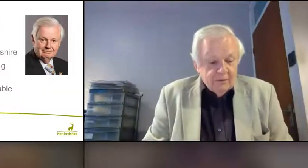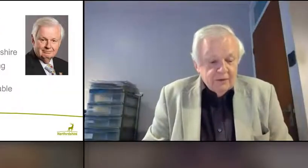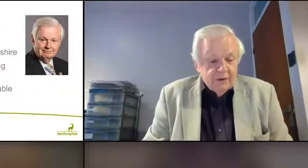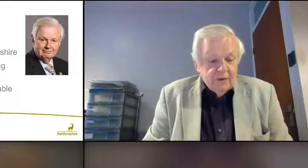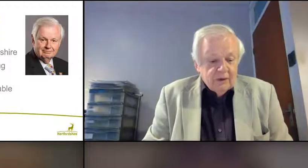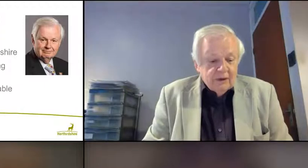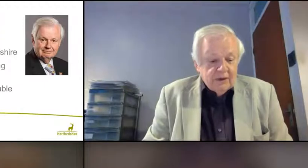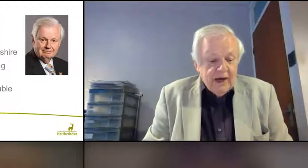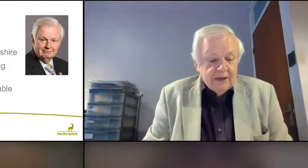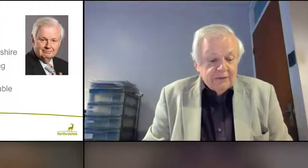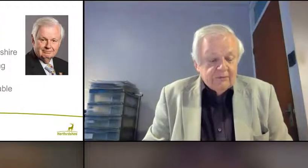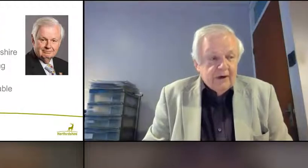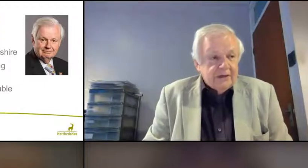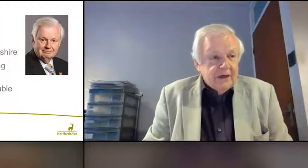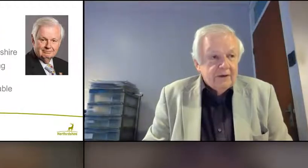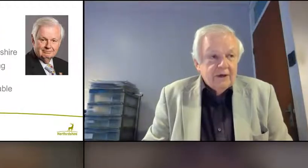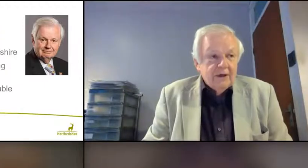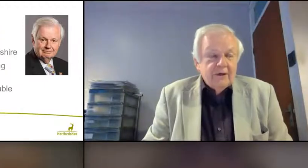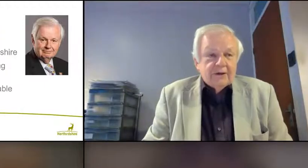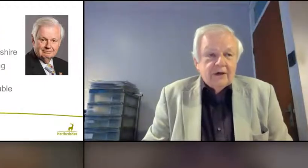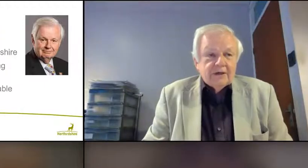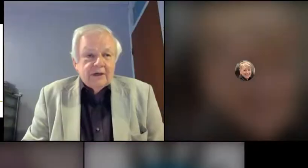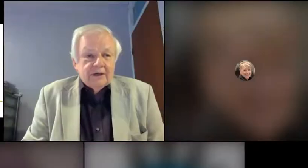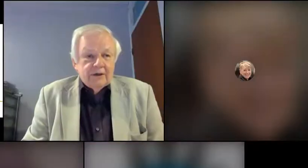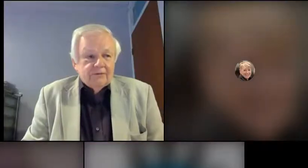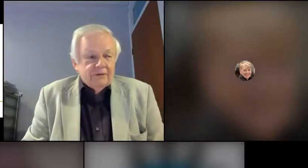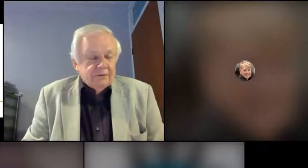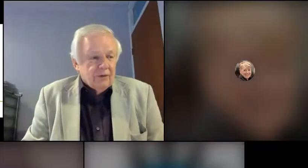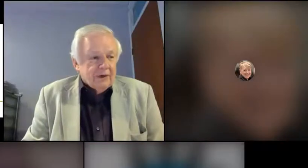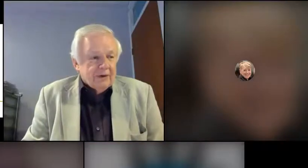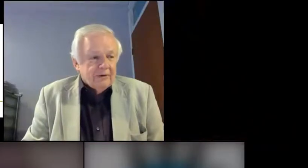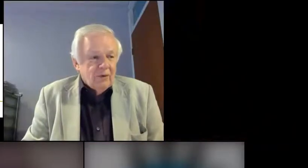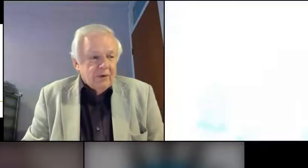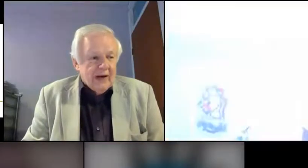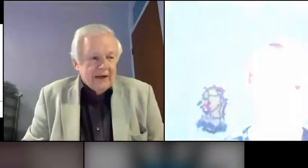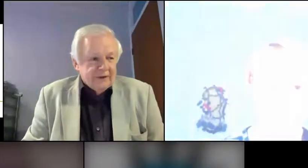to Dr Alison Frater, who is going to kick us off this morning. Good morning Alison.